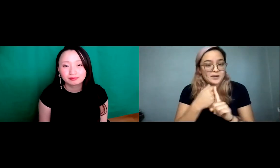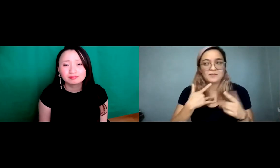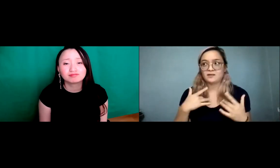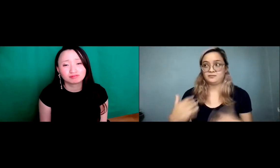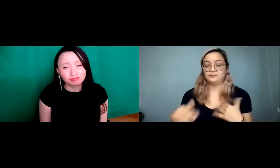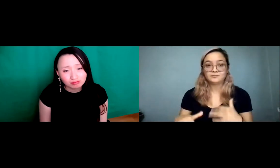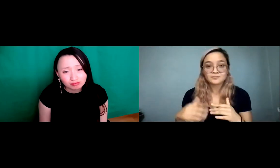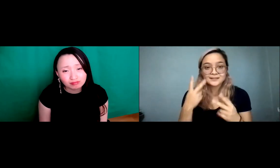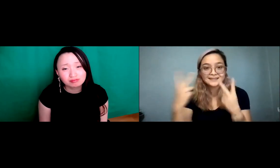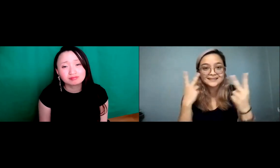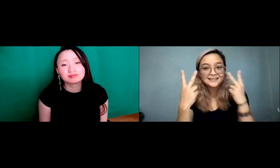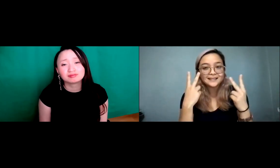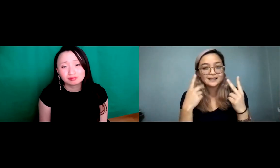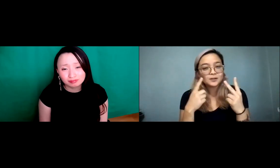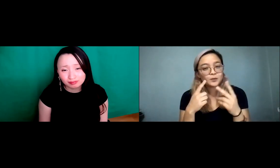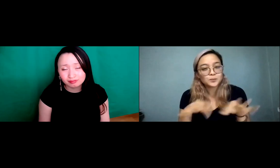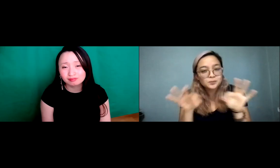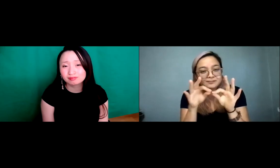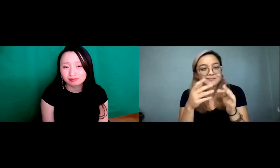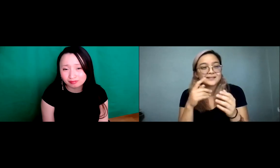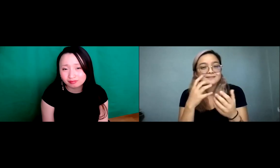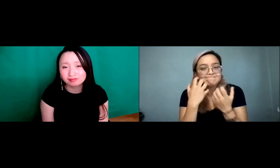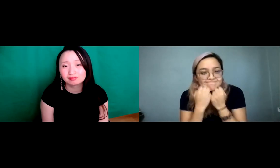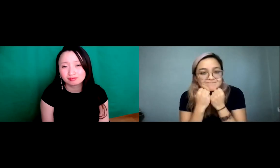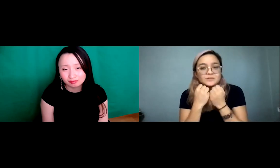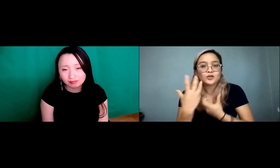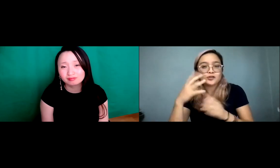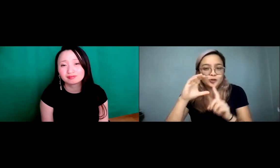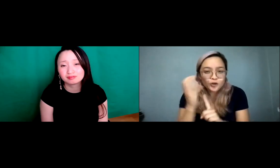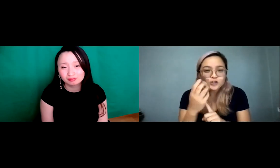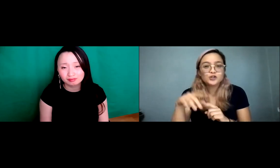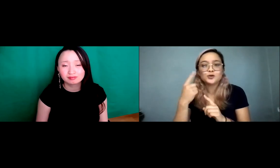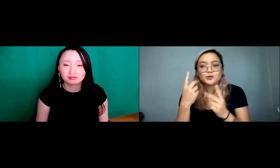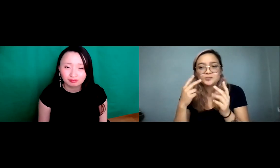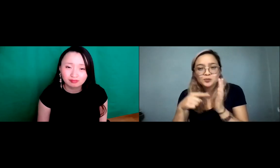I'm thinking, finally, and when I watched that I just go wow the visibility is so important.